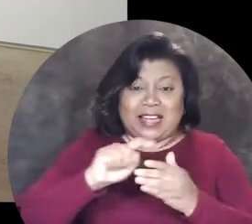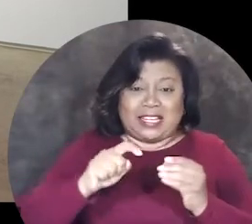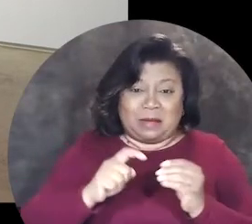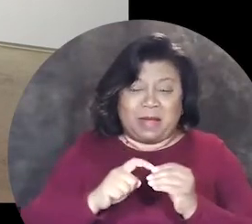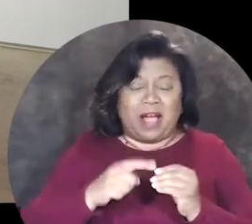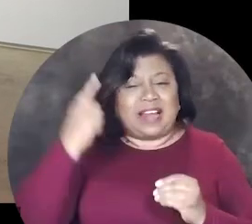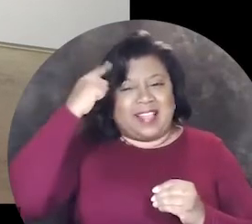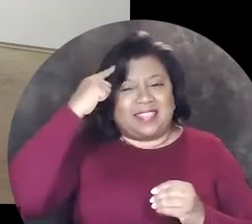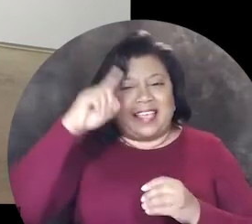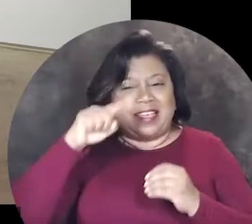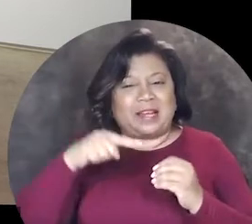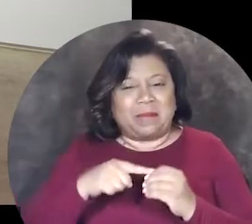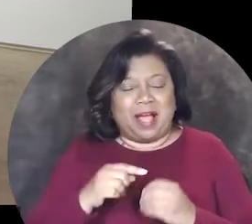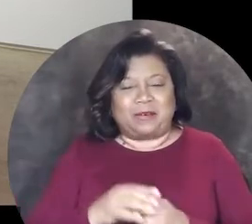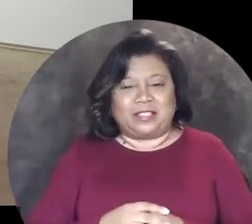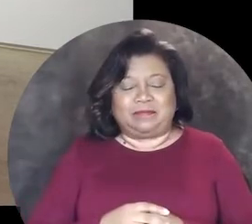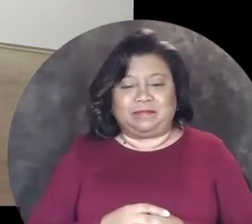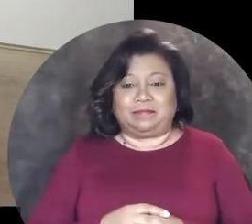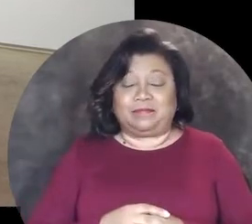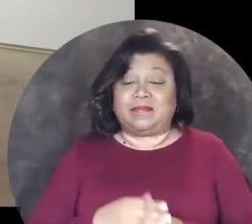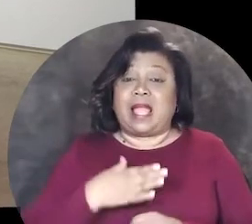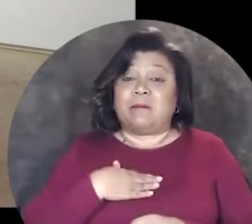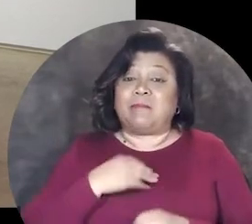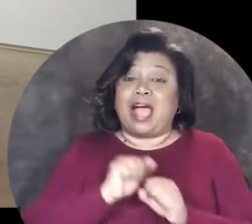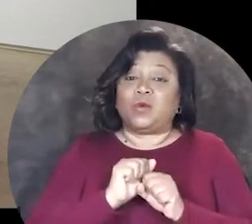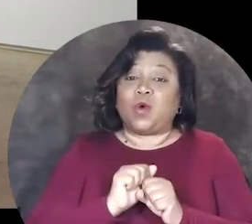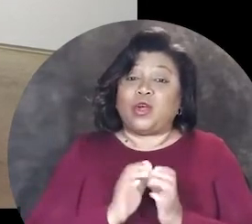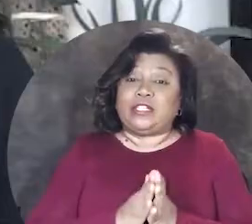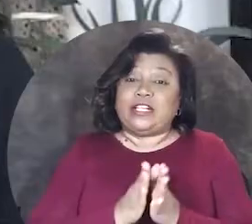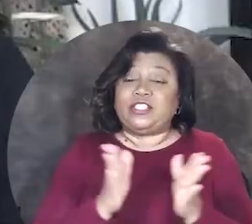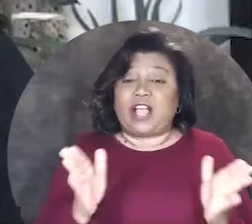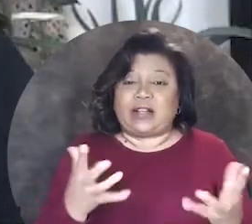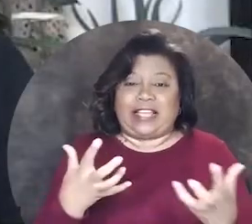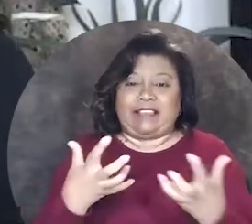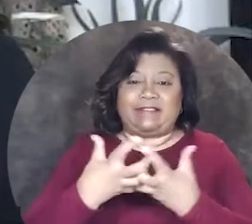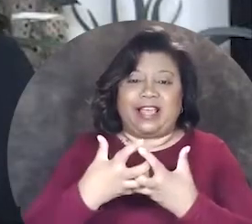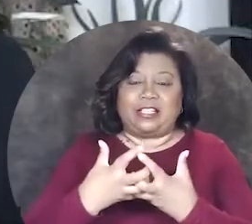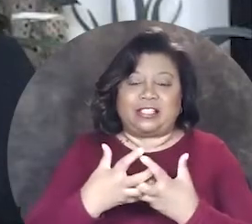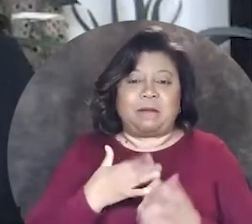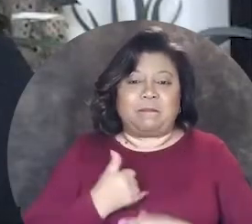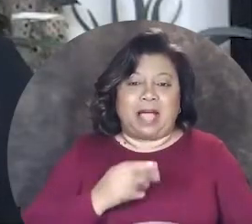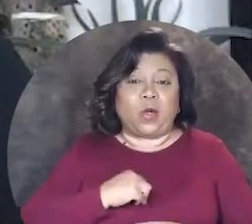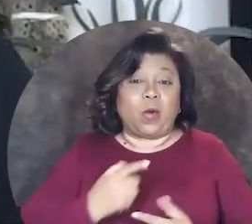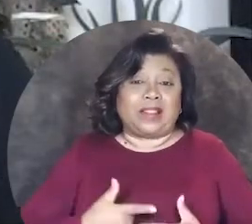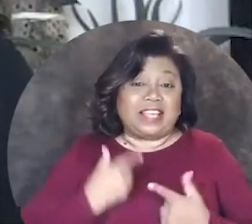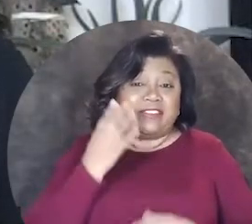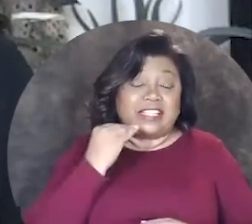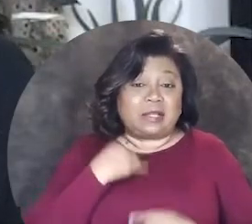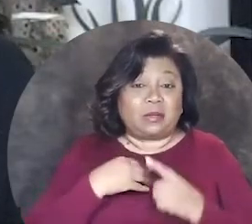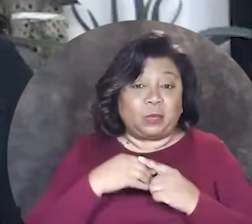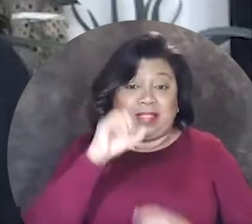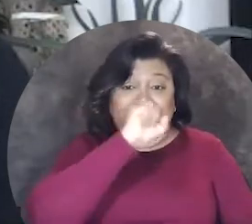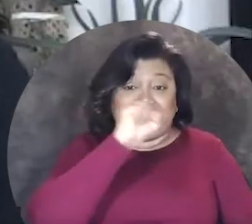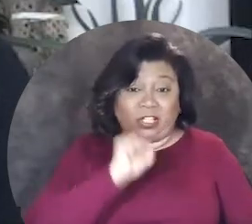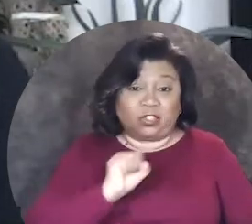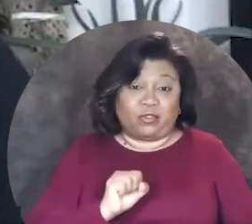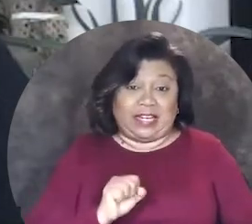writing about and thinking about my work generally fits around my own lived experiences with schizophrenia